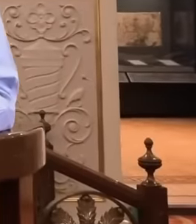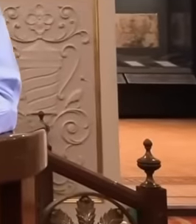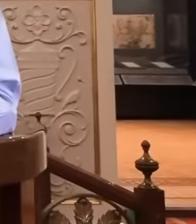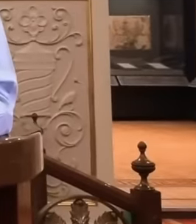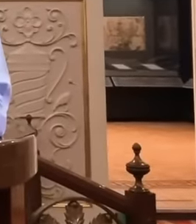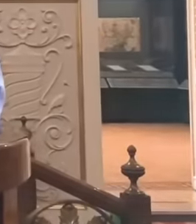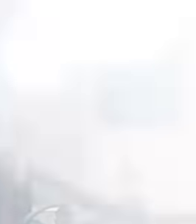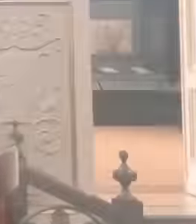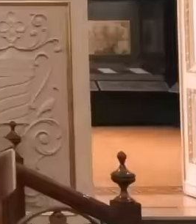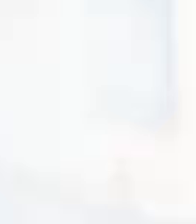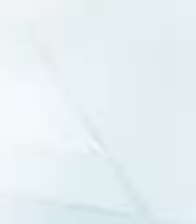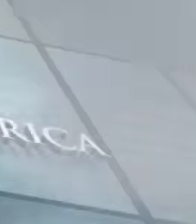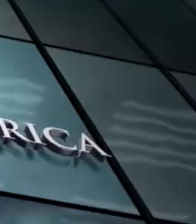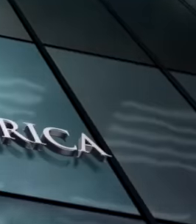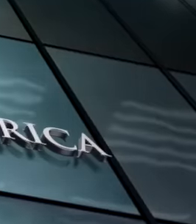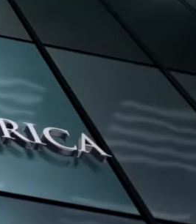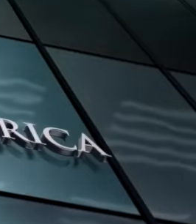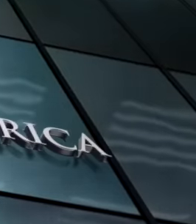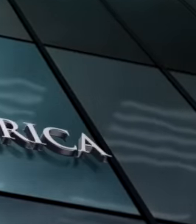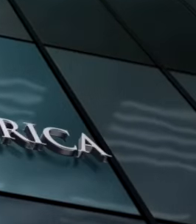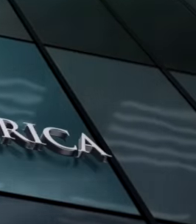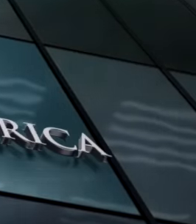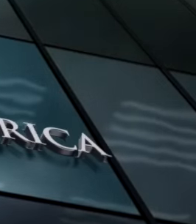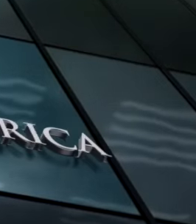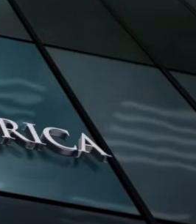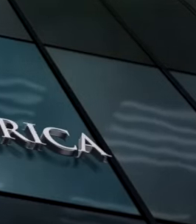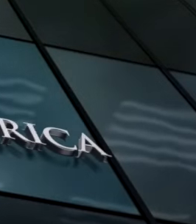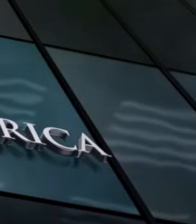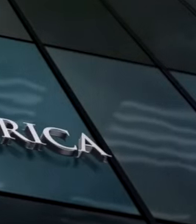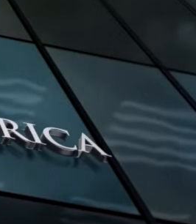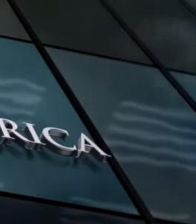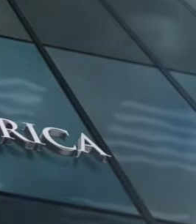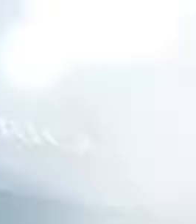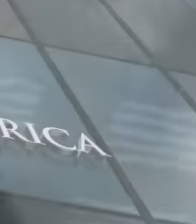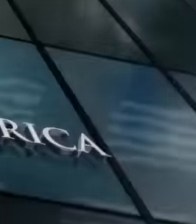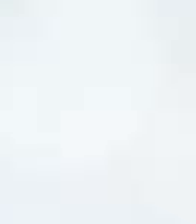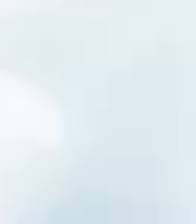the embassies of the United States and Canada for their positions against the